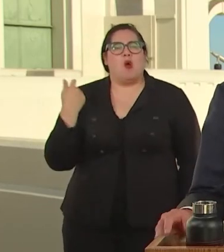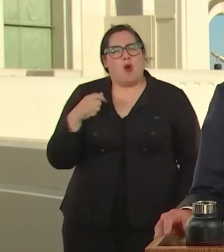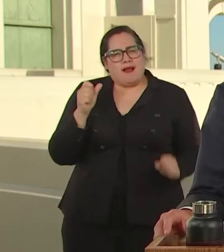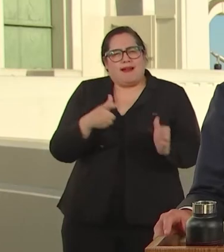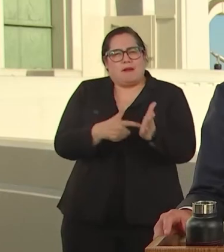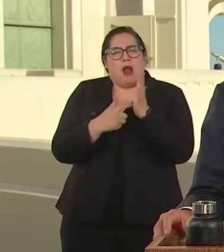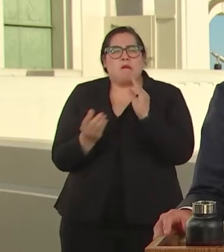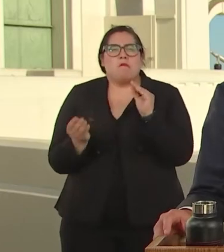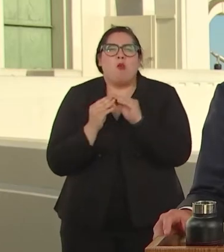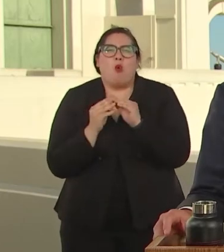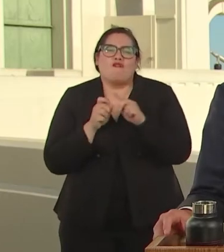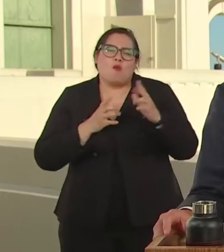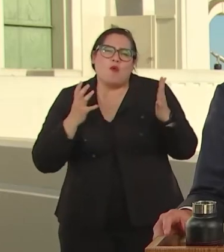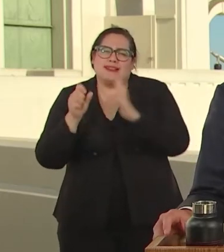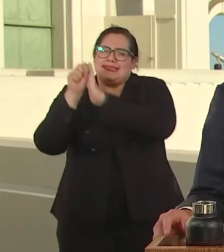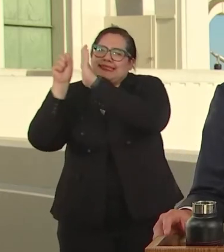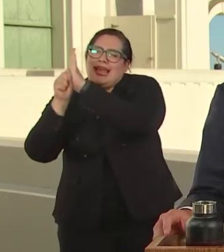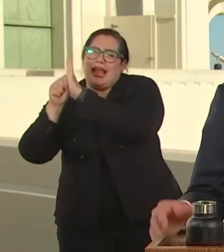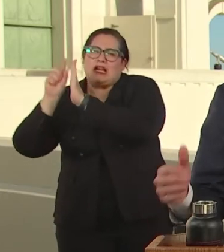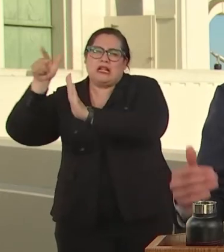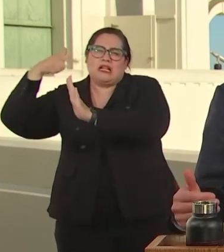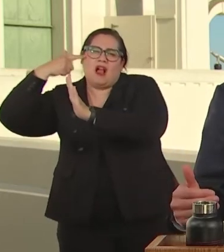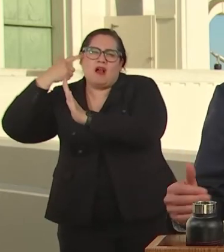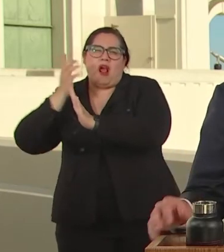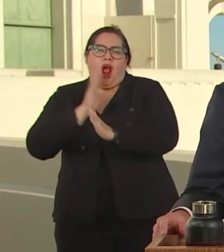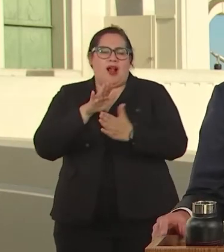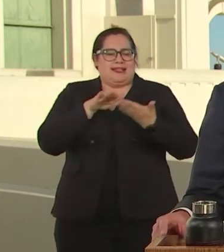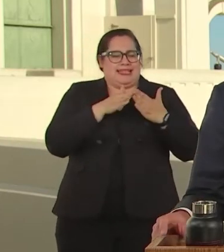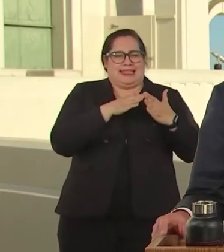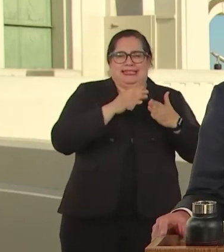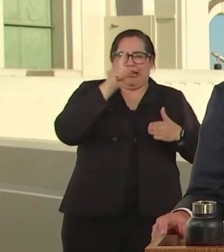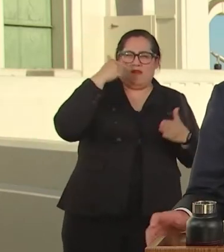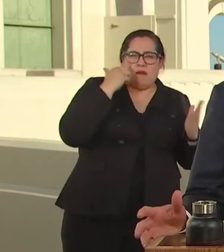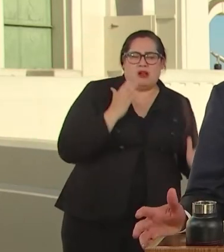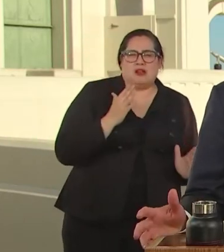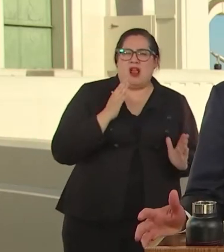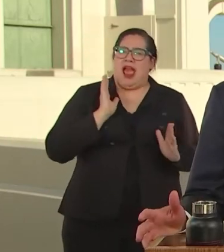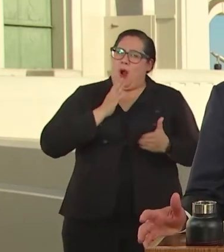FROM OUR OWN CITY GOVERNMENT, FROM OURSELVES.